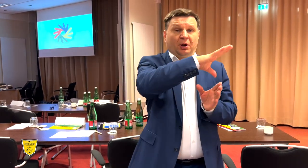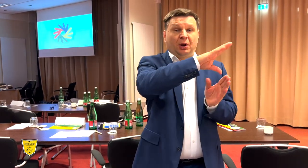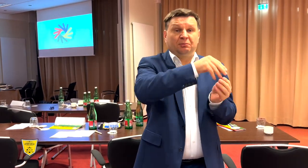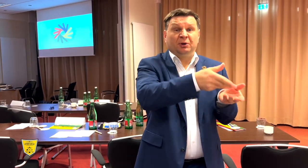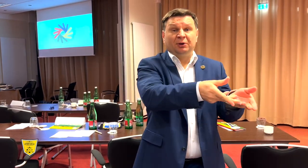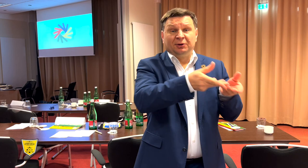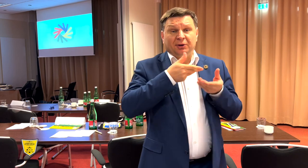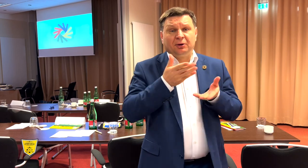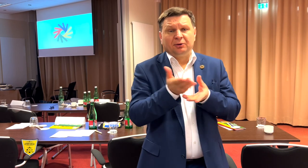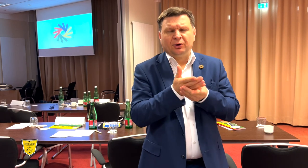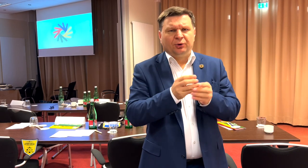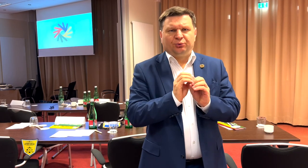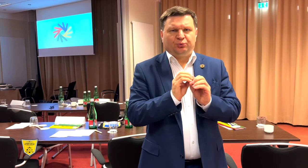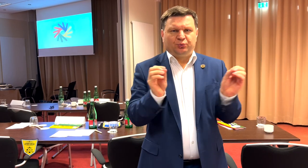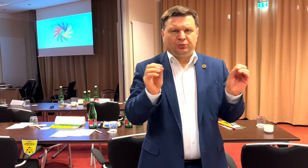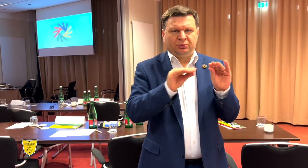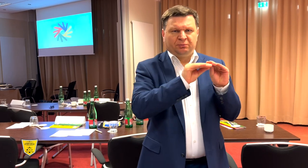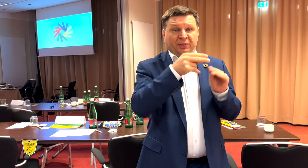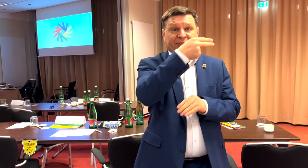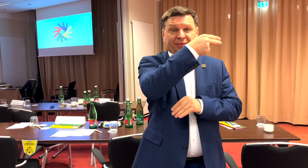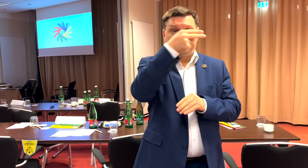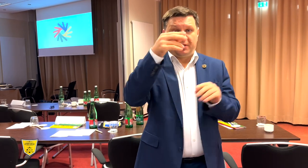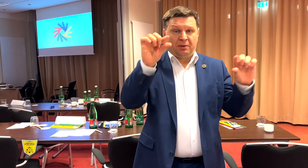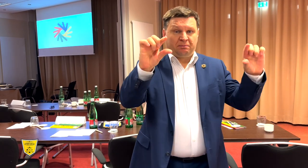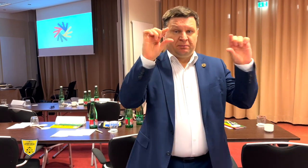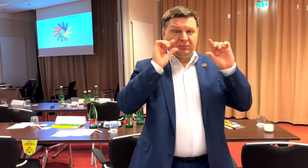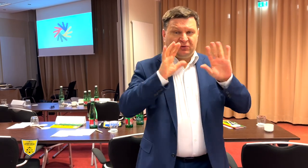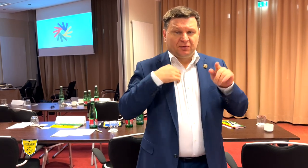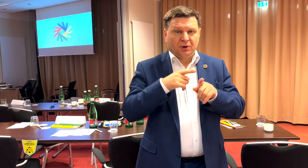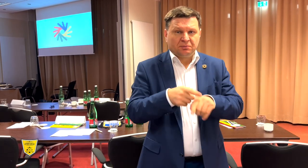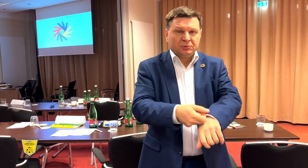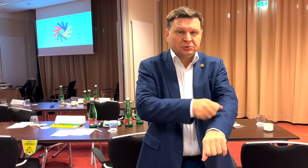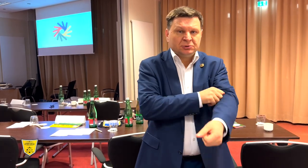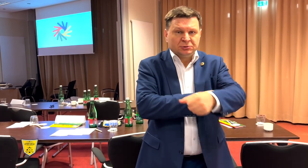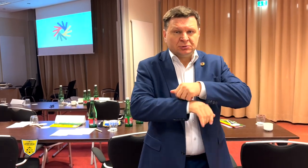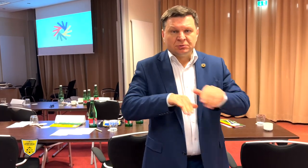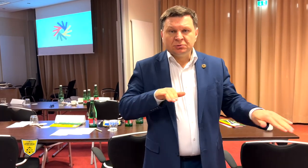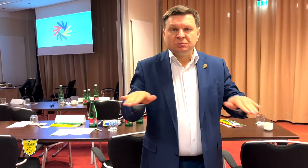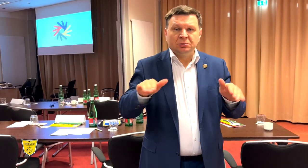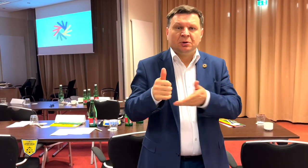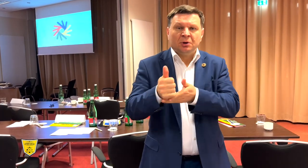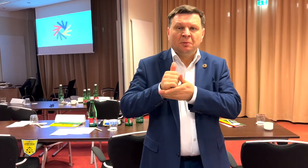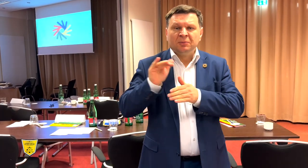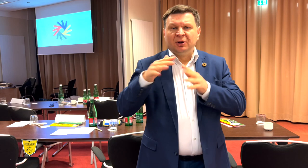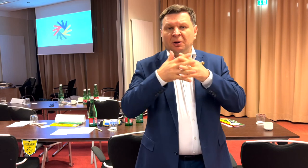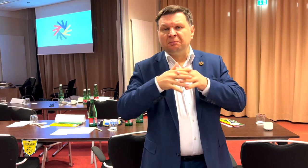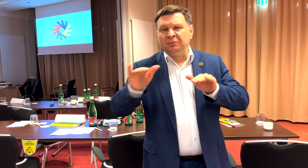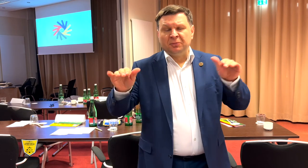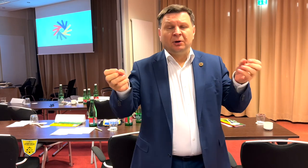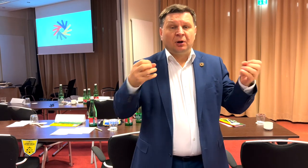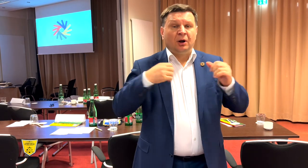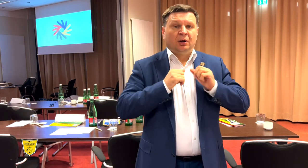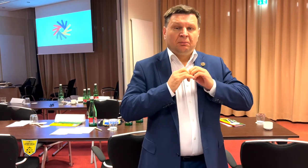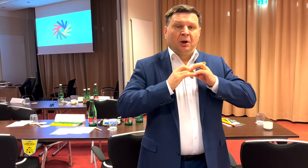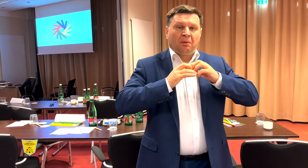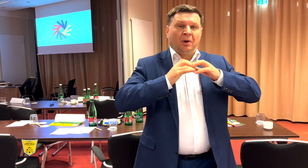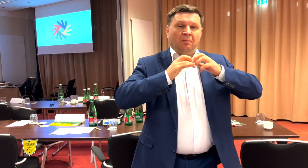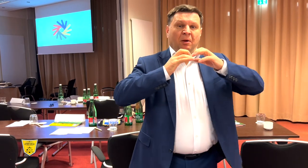only the signing authority. I had to roll up my sleeves, asking countries and the USA for help in rebuilding,